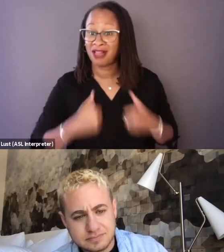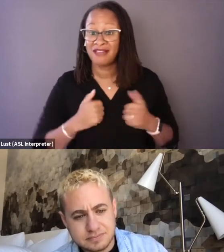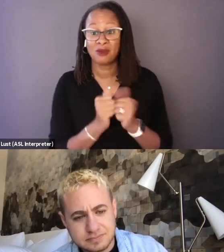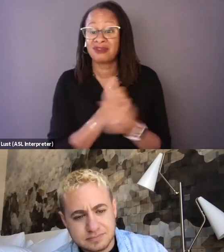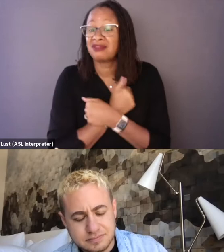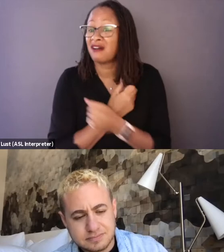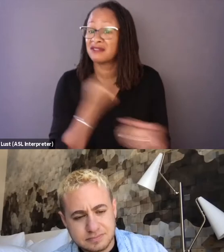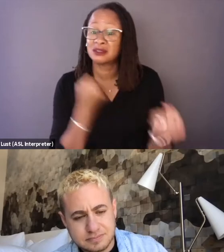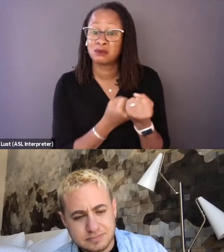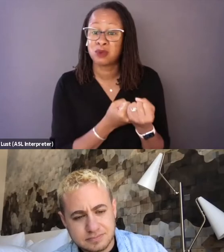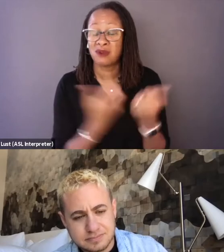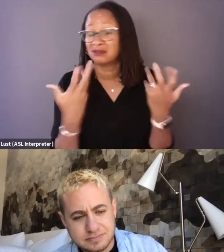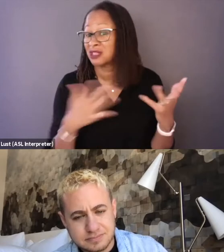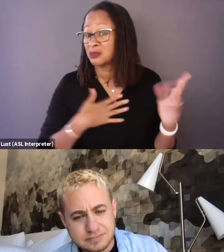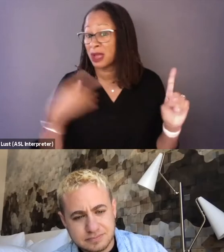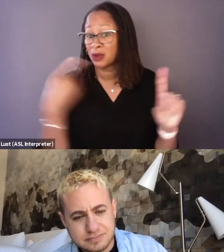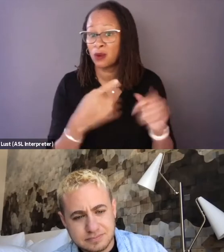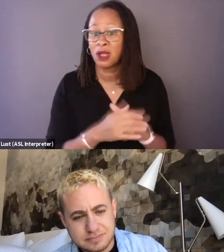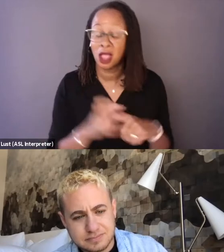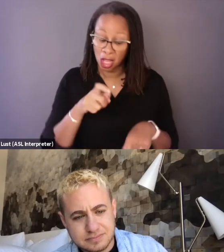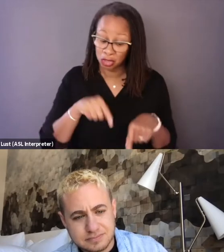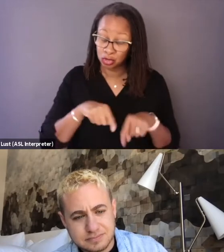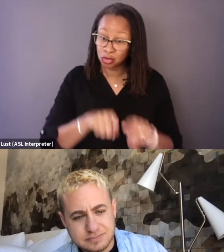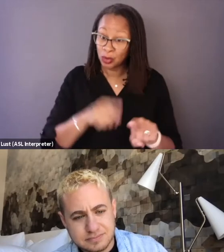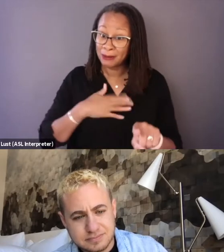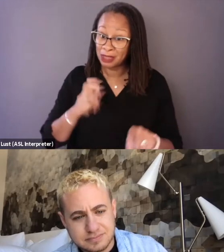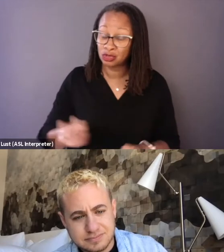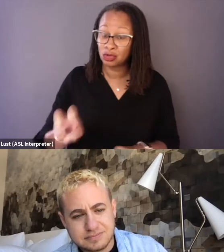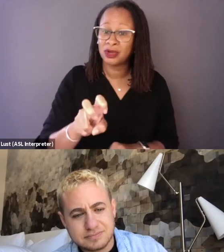And during that journey, I came across Mack's story,